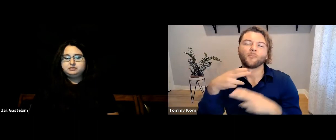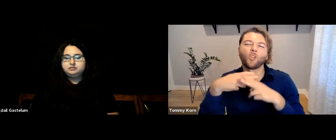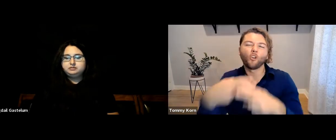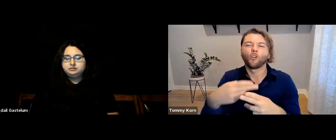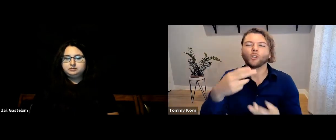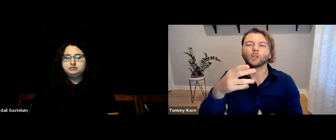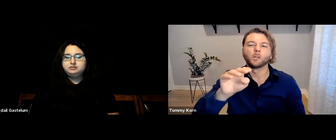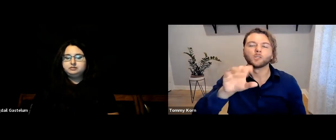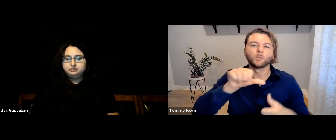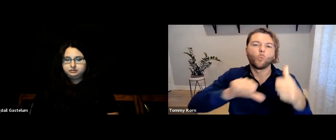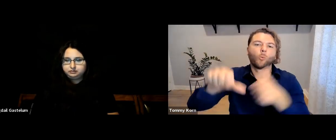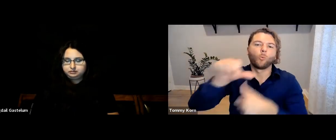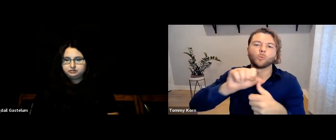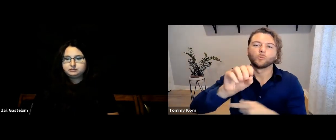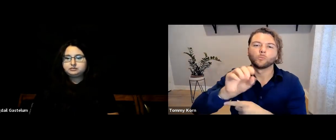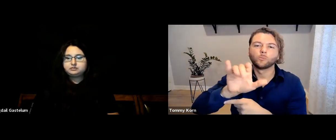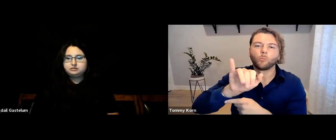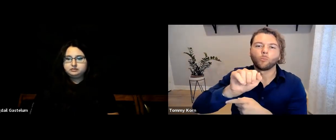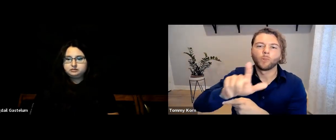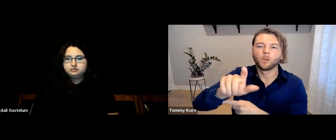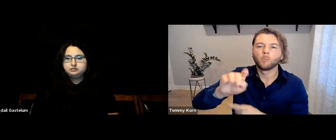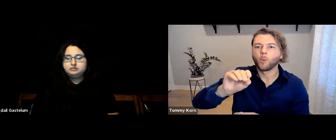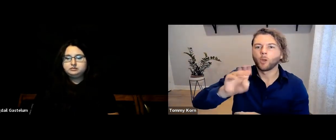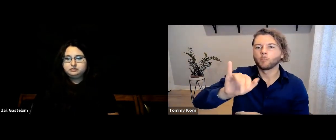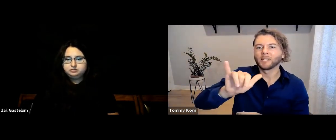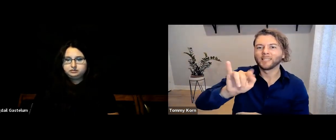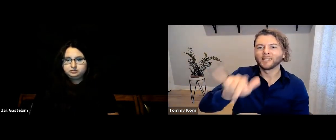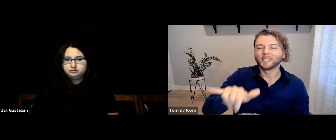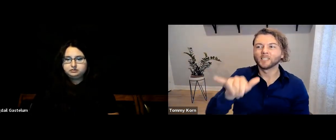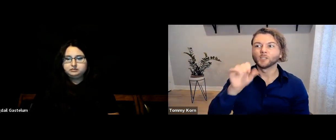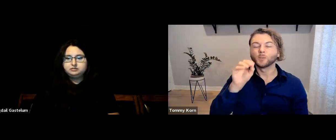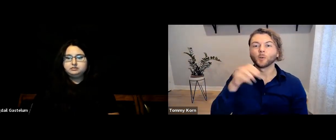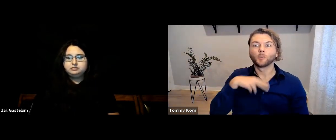It’s called social mobility.